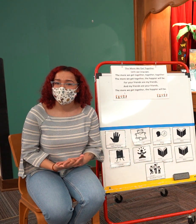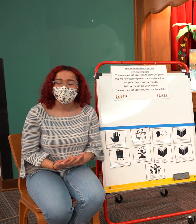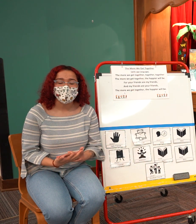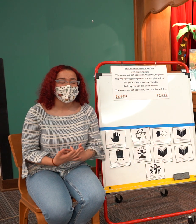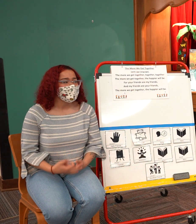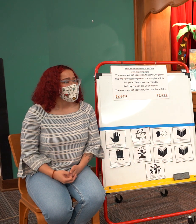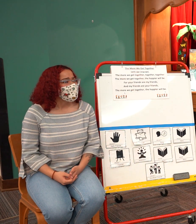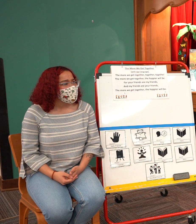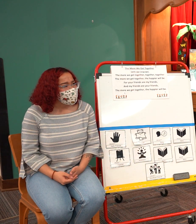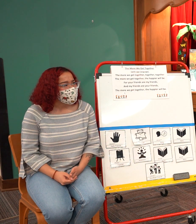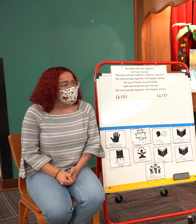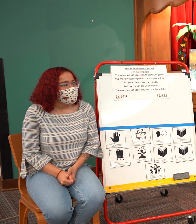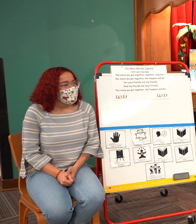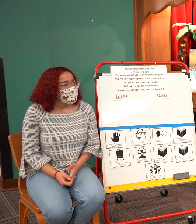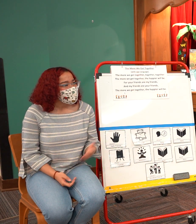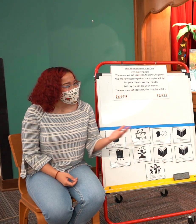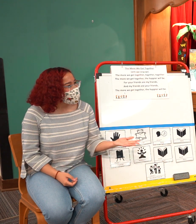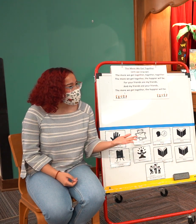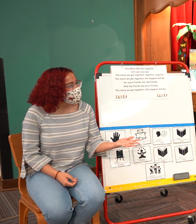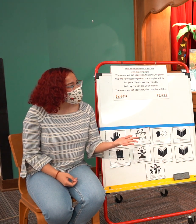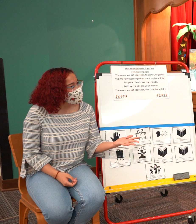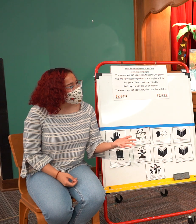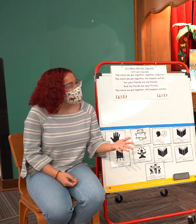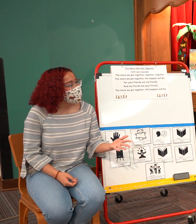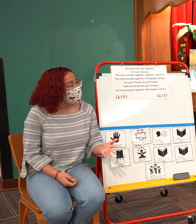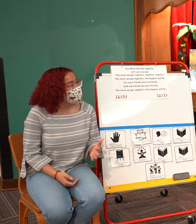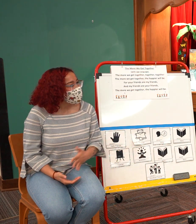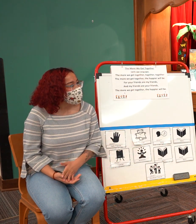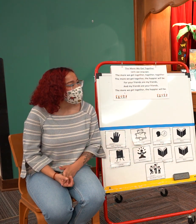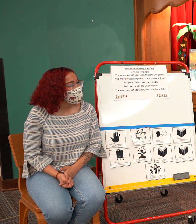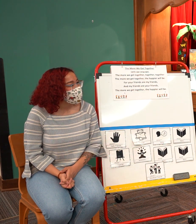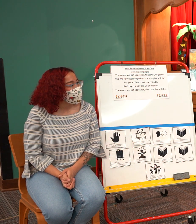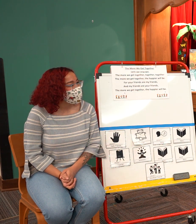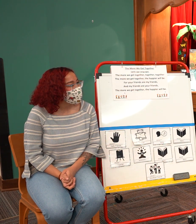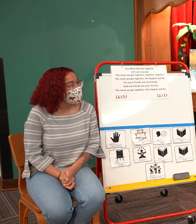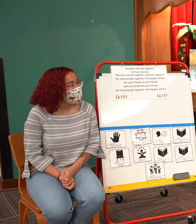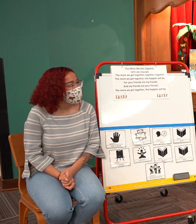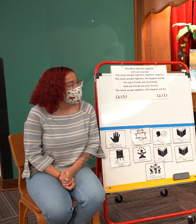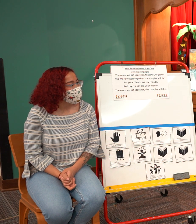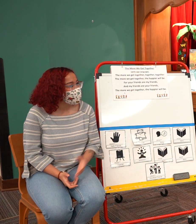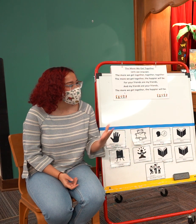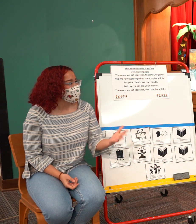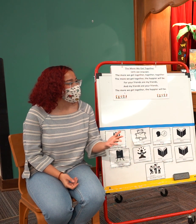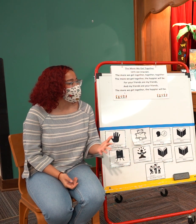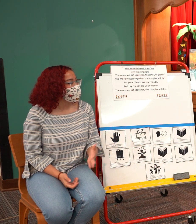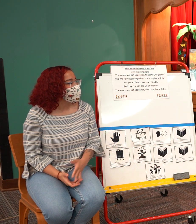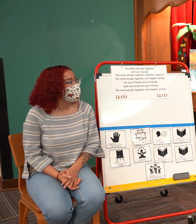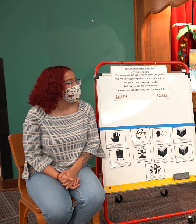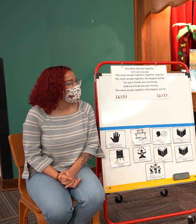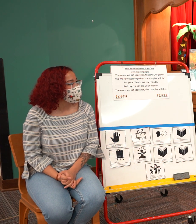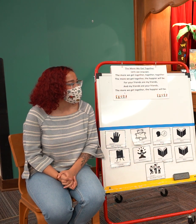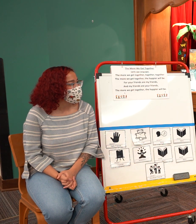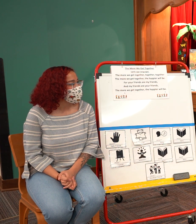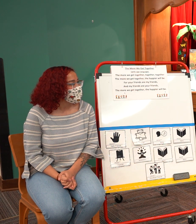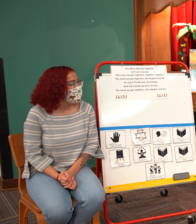little noose sometimes you could even find the little eggs of the dragonflies and we